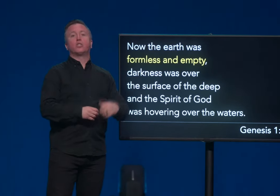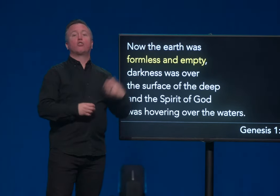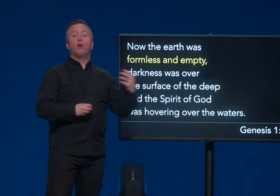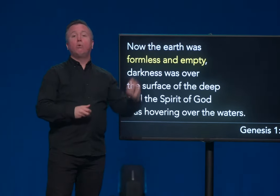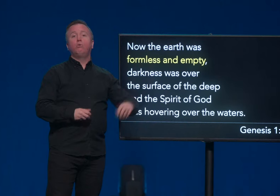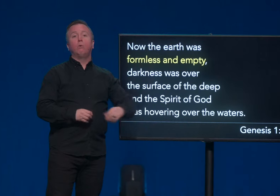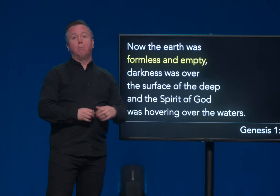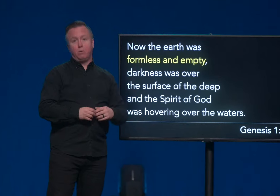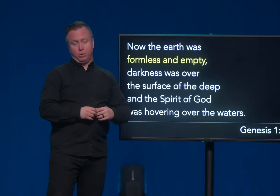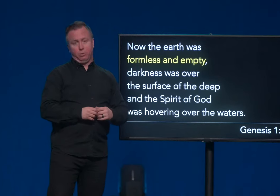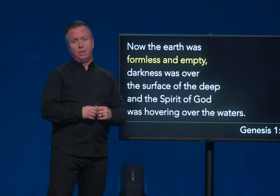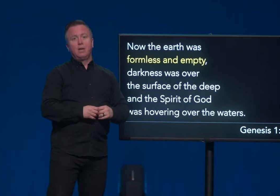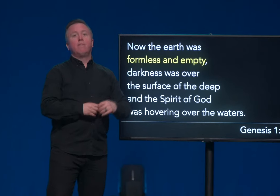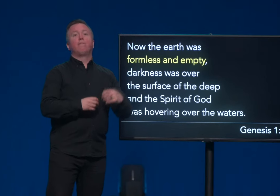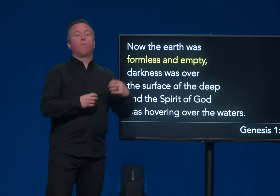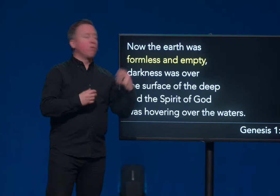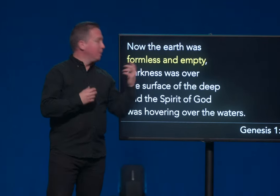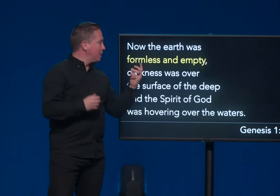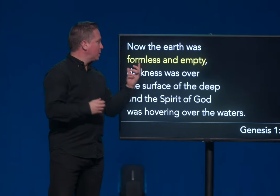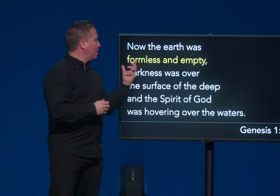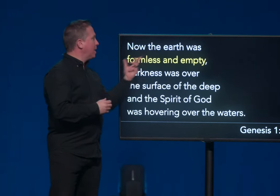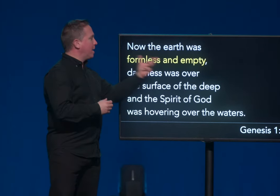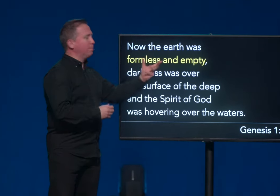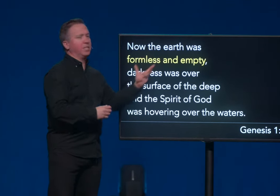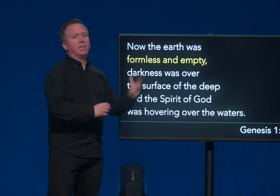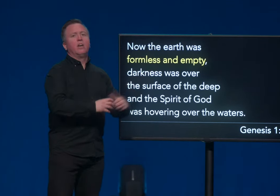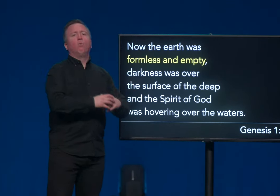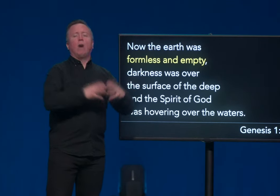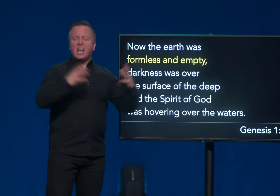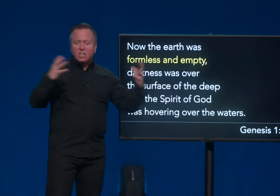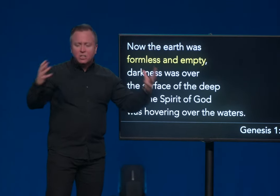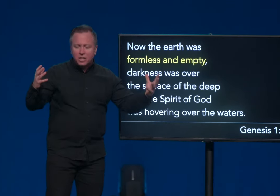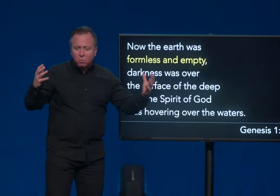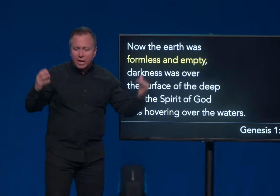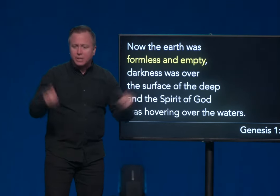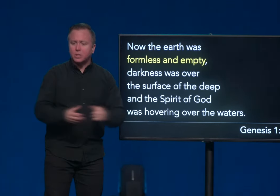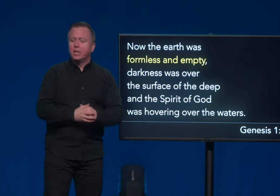It's Tohu wa-bohu, formless and empty, wild and waste.